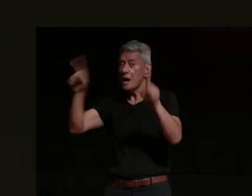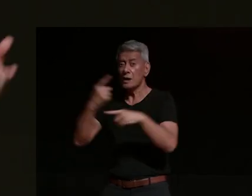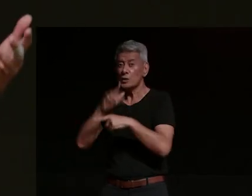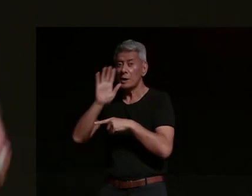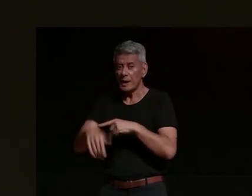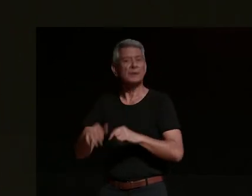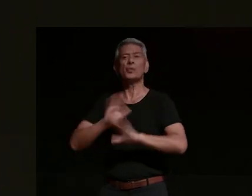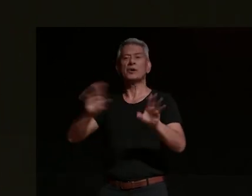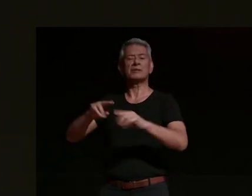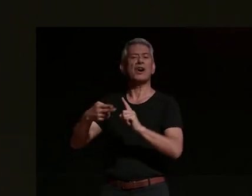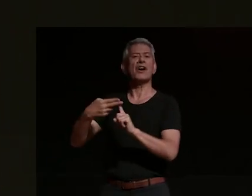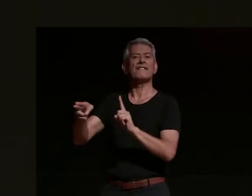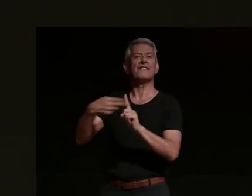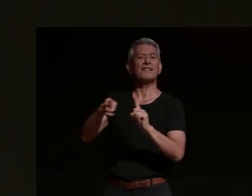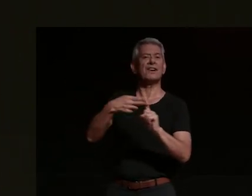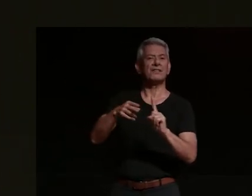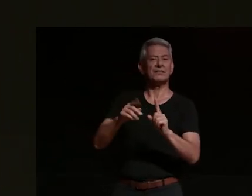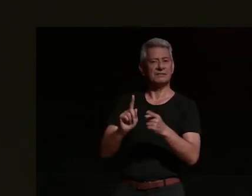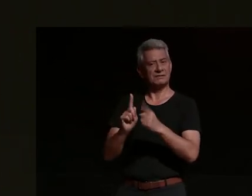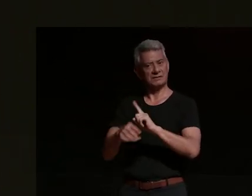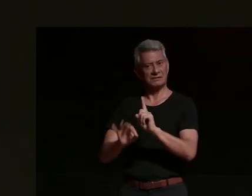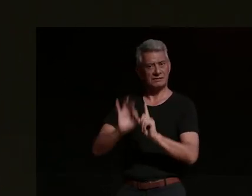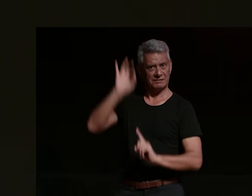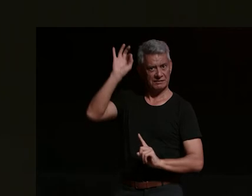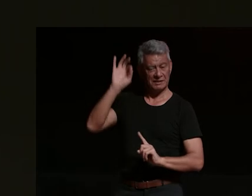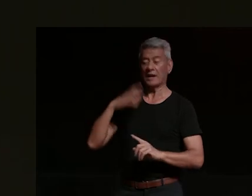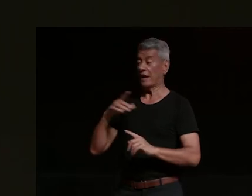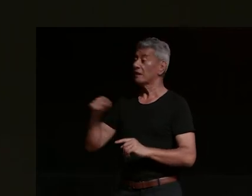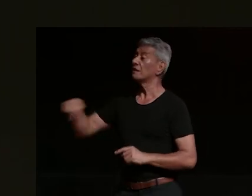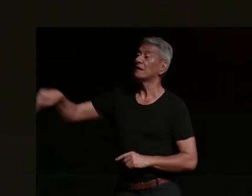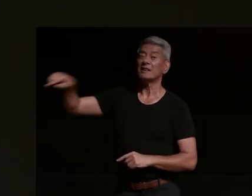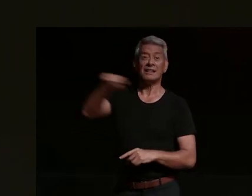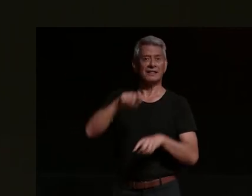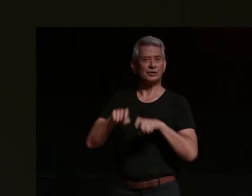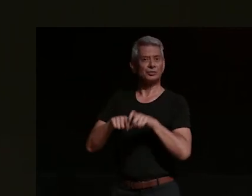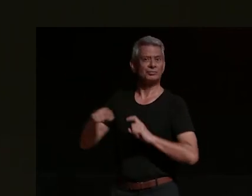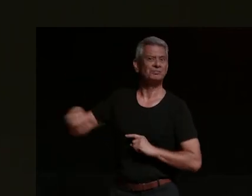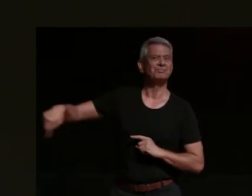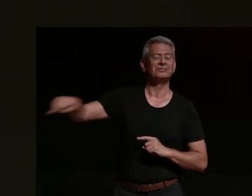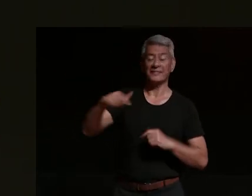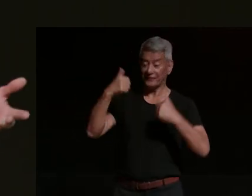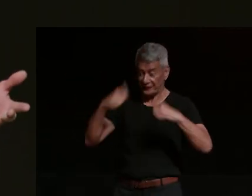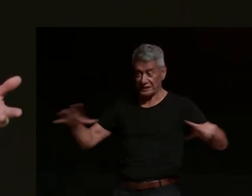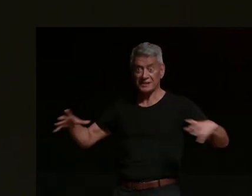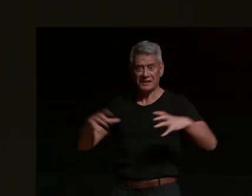go on a 30-minute ride but you'd spend two hours afterwards all sort of connecting and offering support maybe leaning on someone if you weren't having the best time